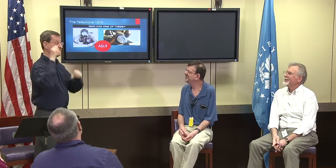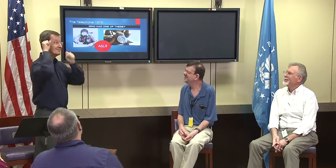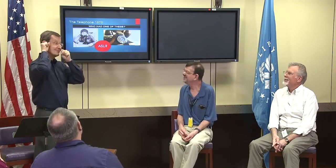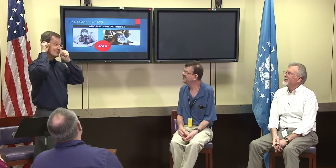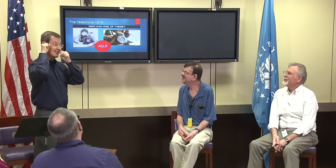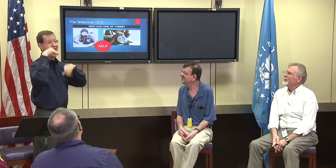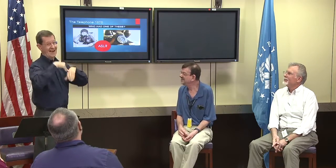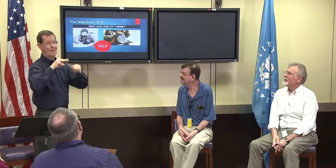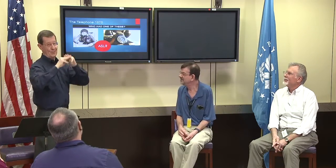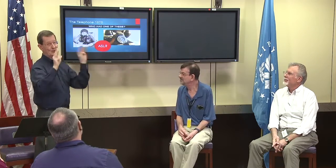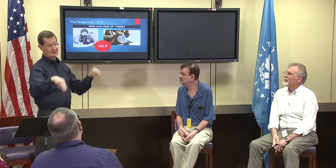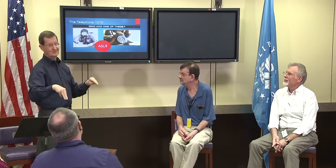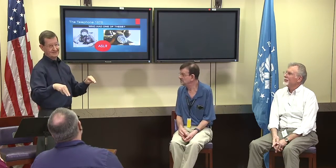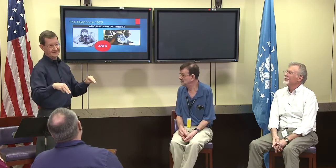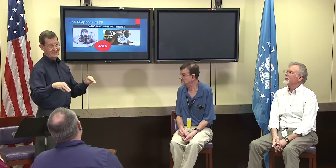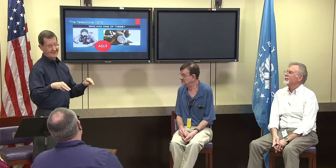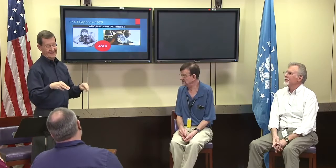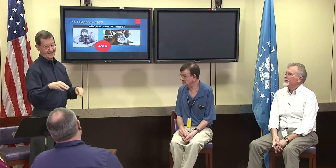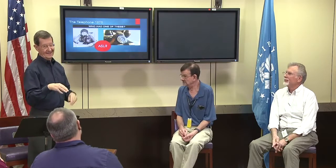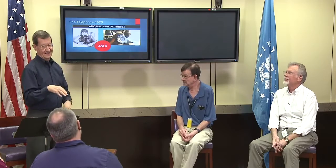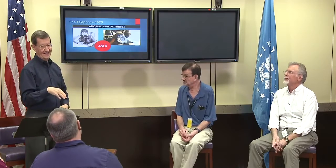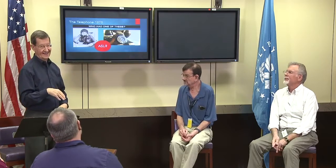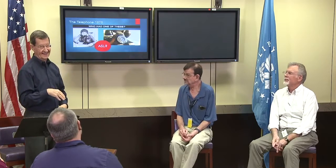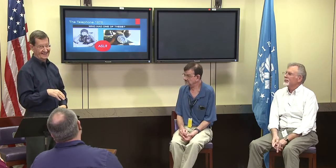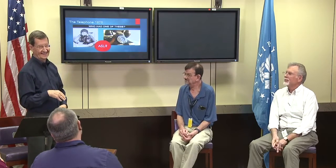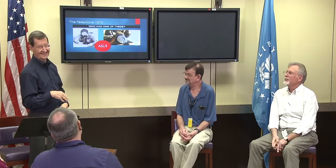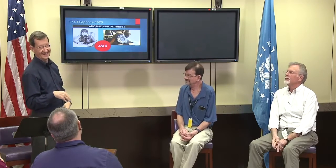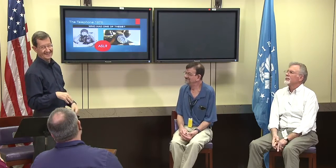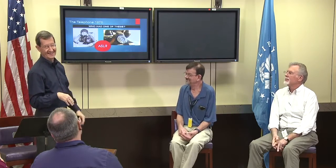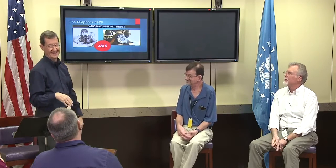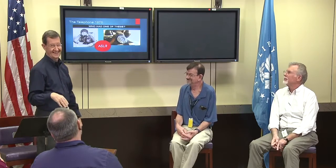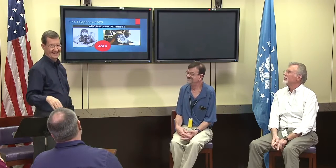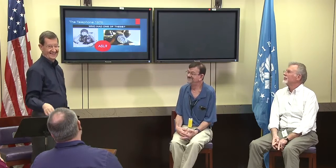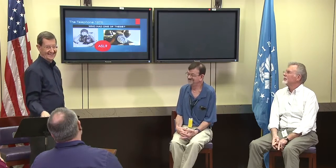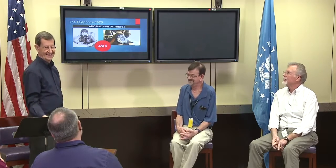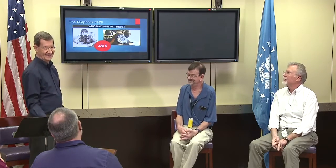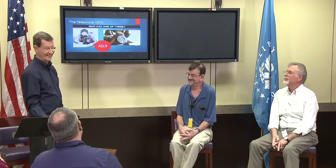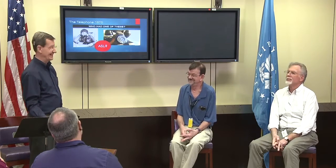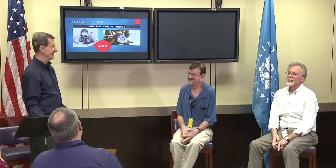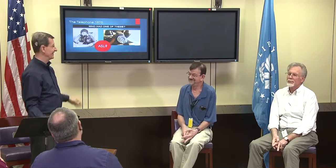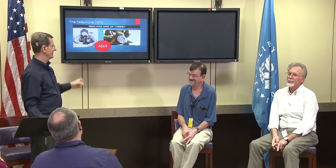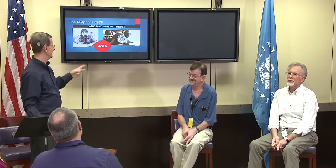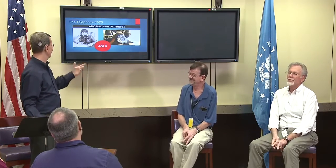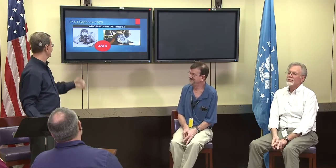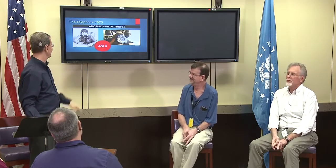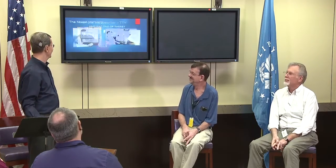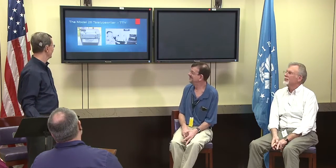Now, I've seen the handheld ones in museums